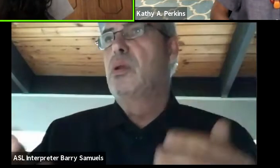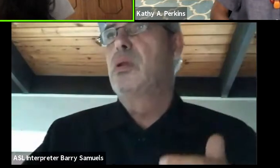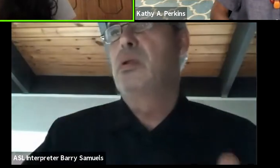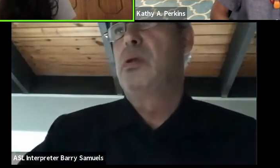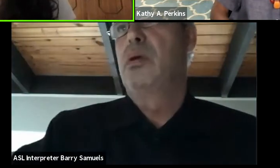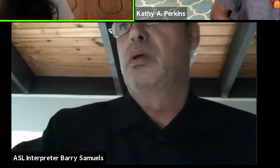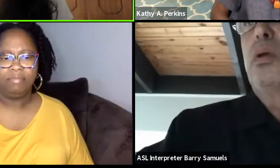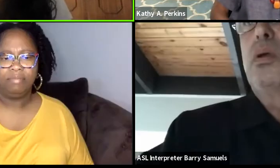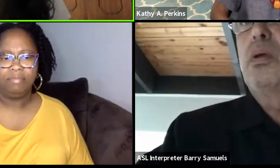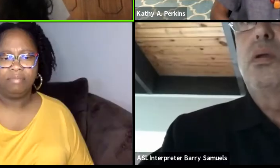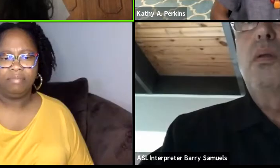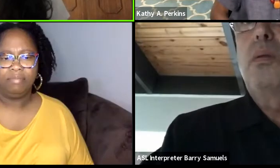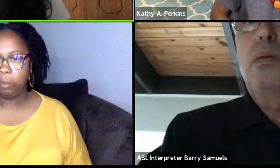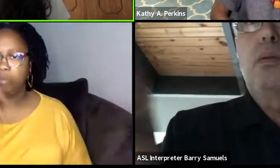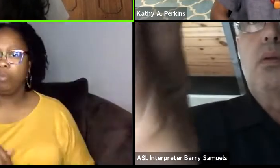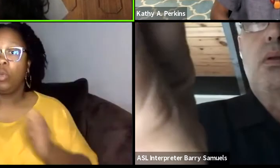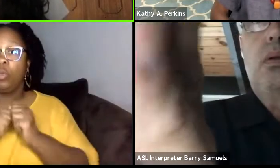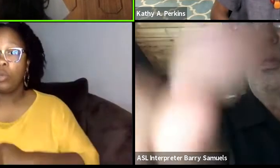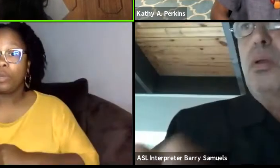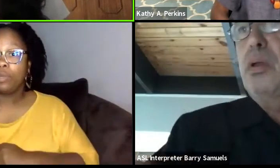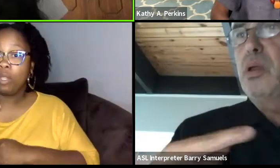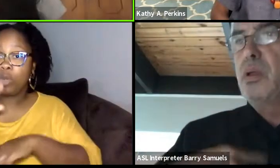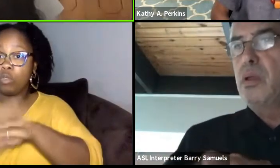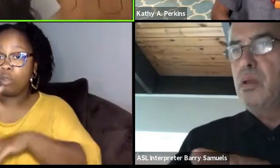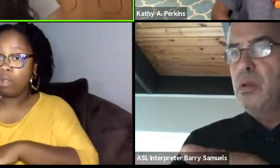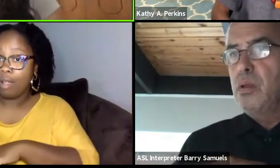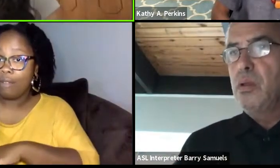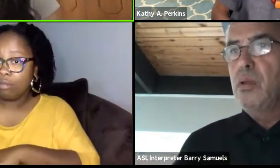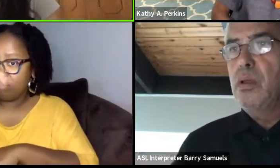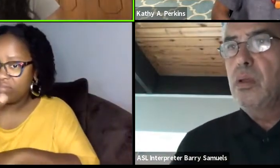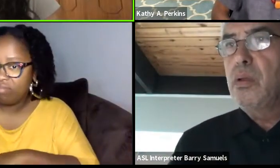given your experience on the continent and given your experience in teaching in the US